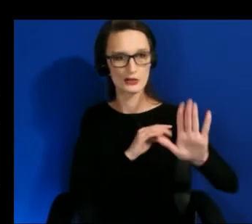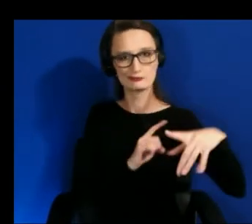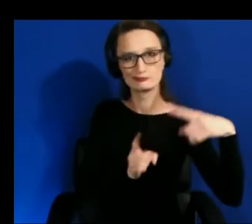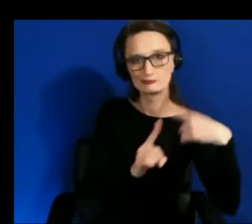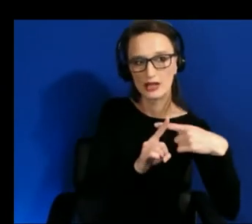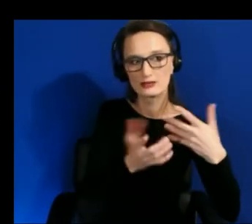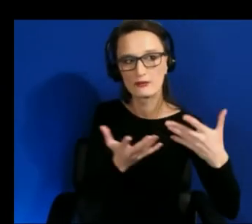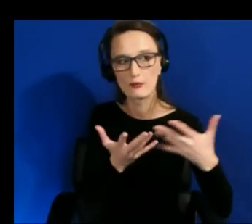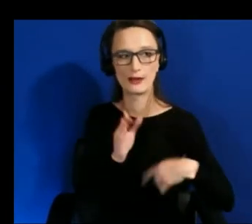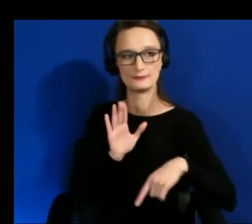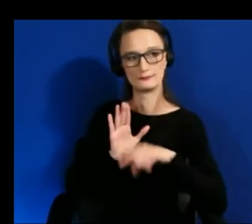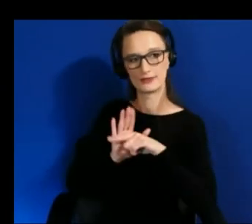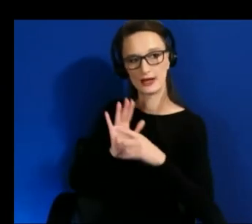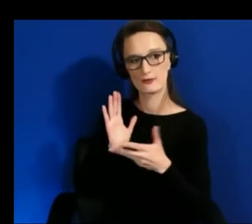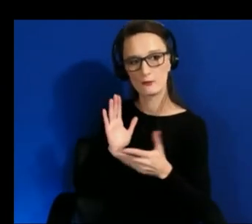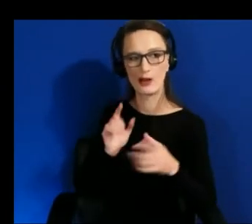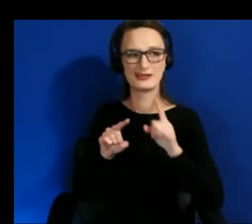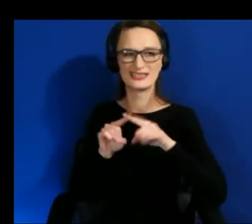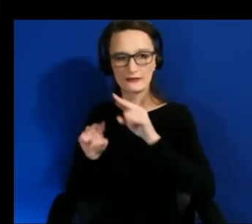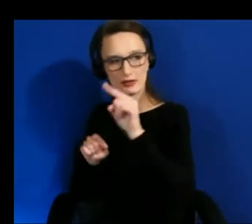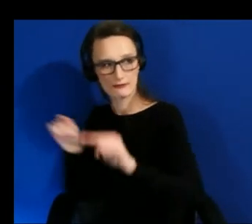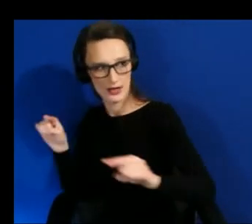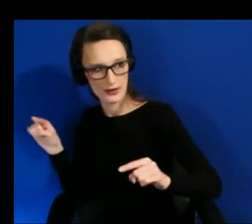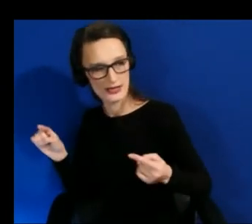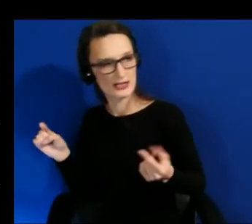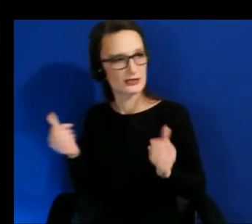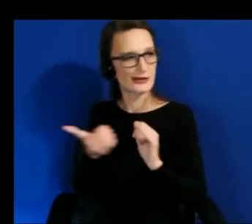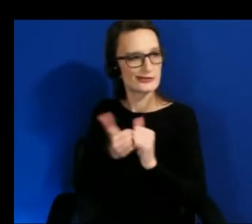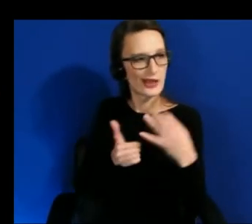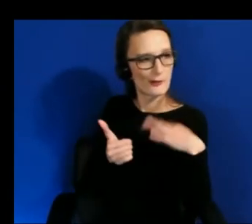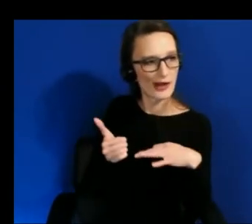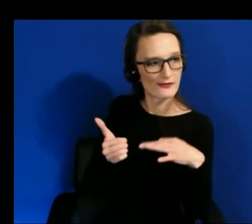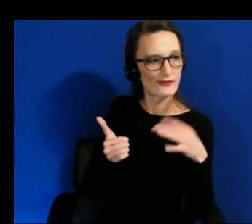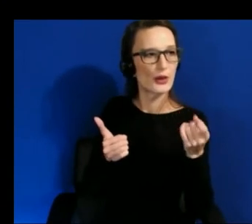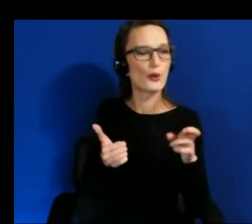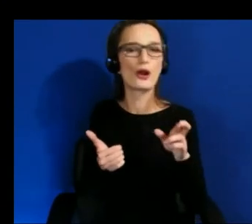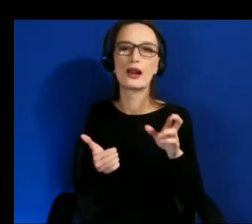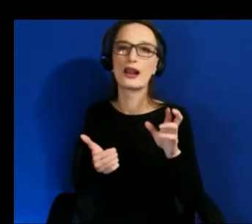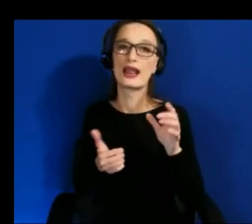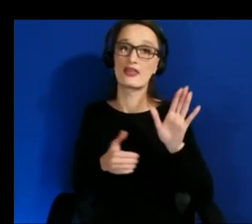variations of our prototype and then how could those inform what we do in the future for how